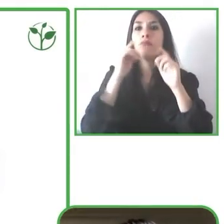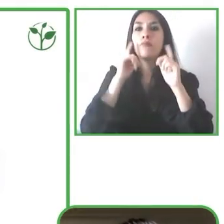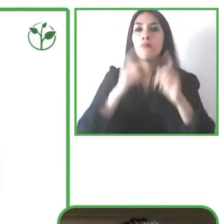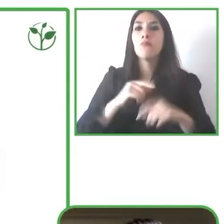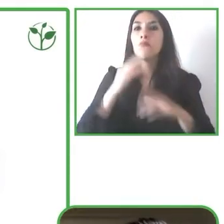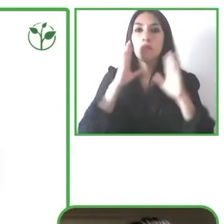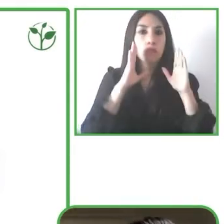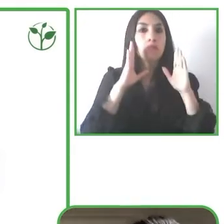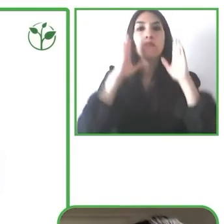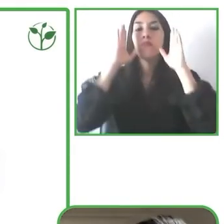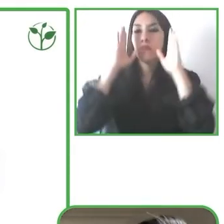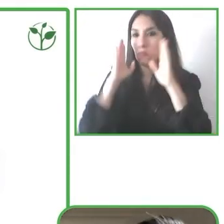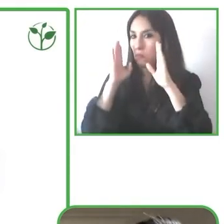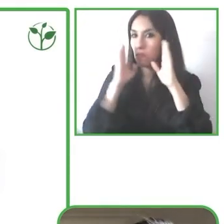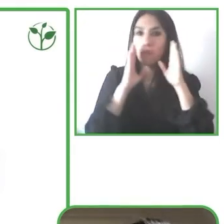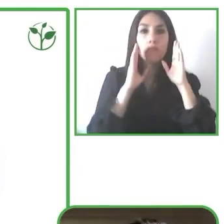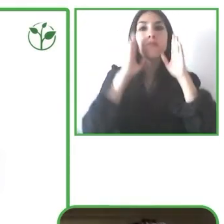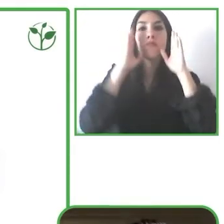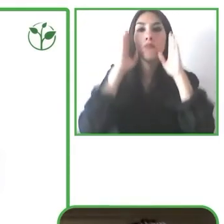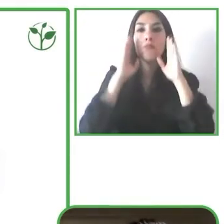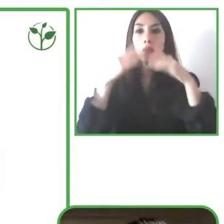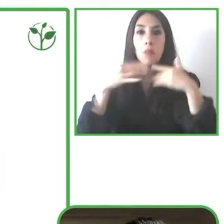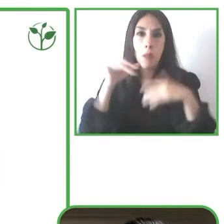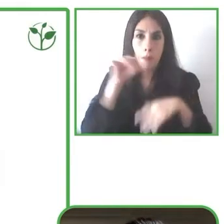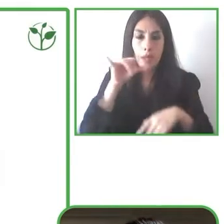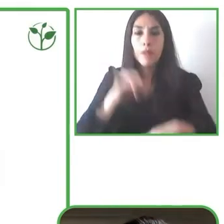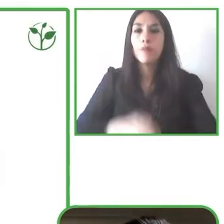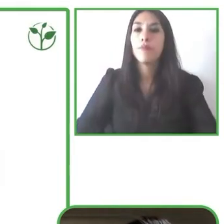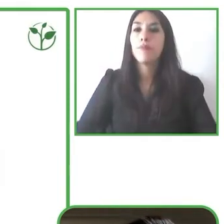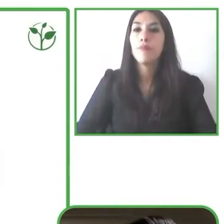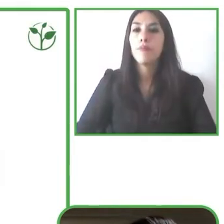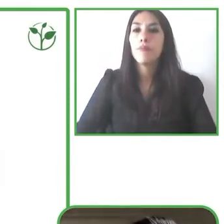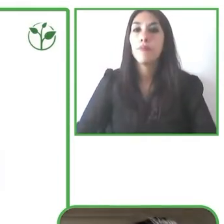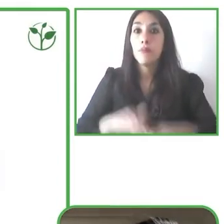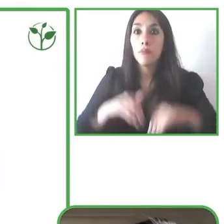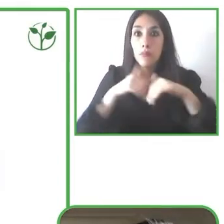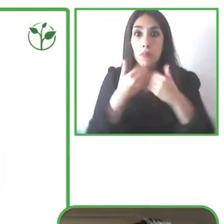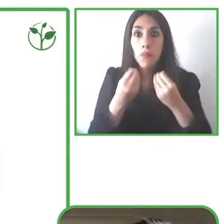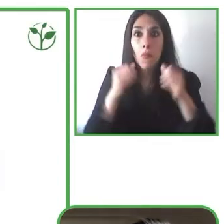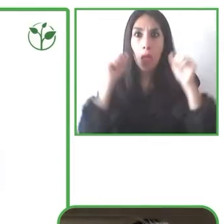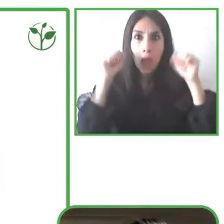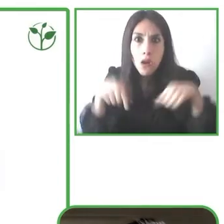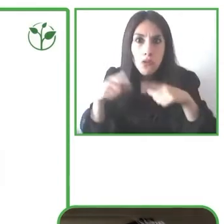be calibrated the signals that we take from the sensor data we send to an adapter that we can